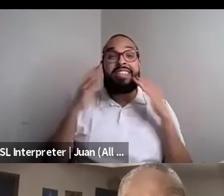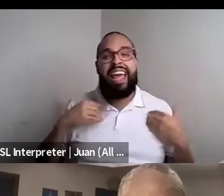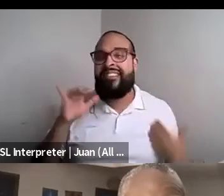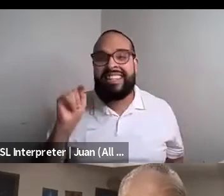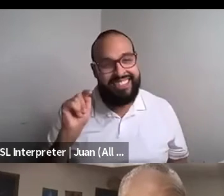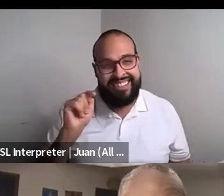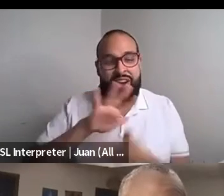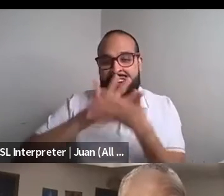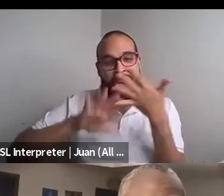Kokumo: Can I, can I